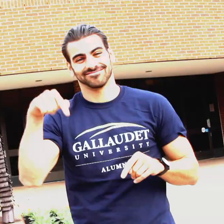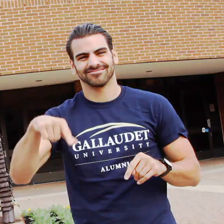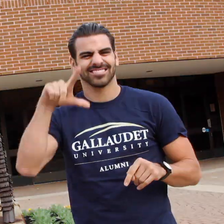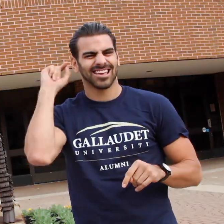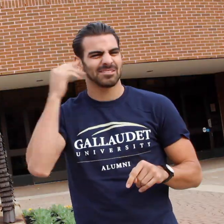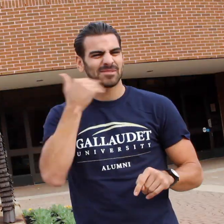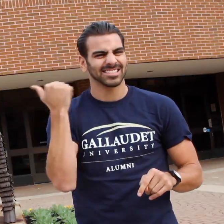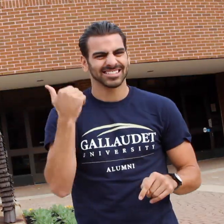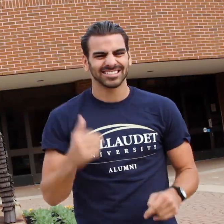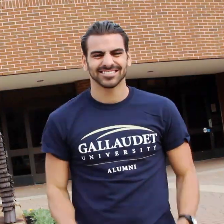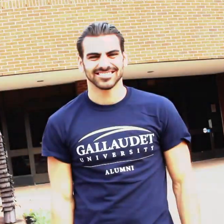Gallaudet's the best!